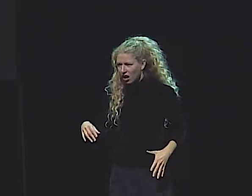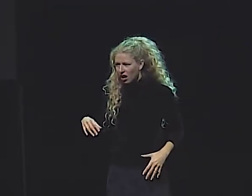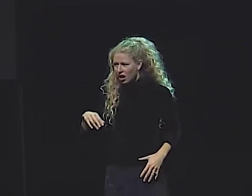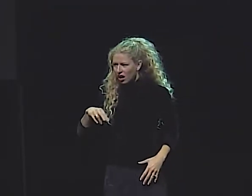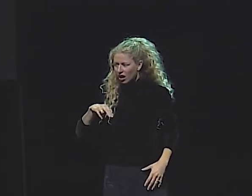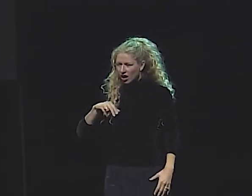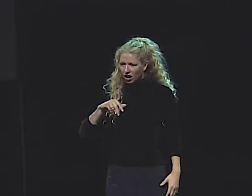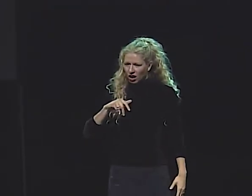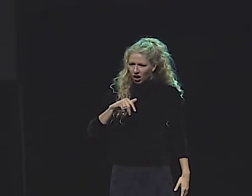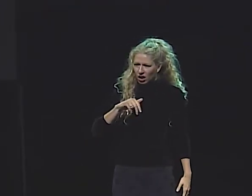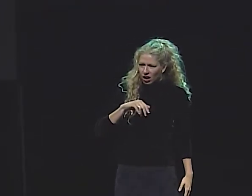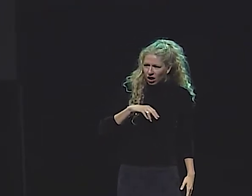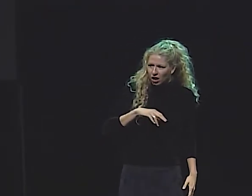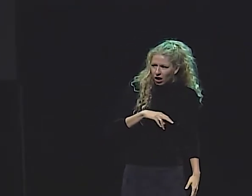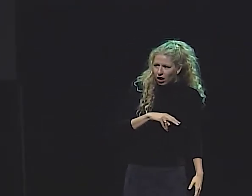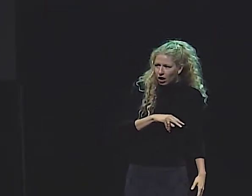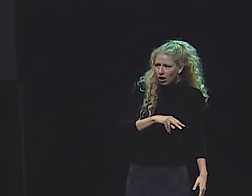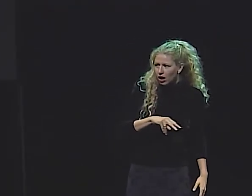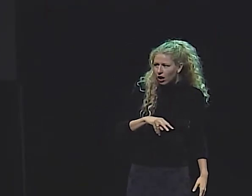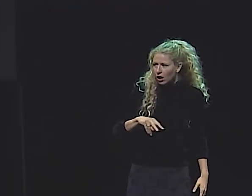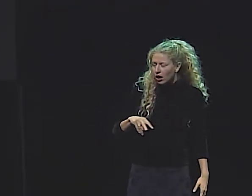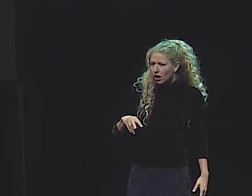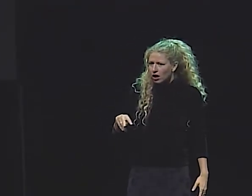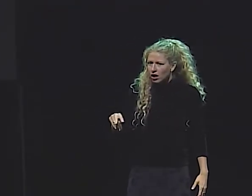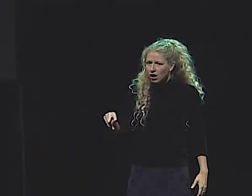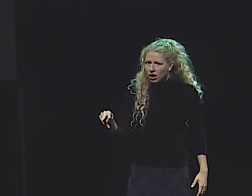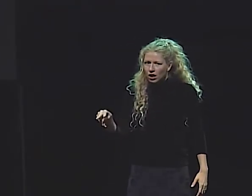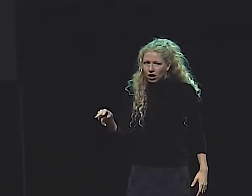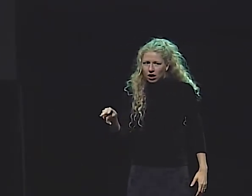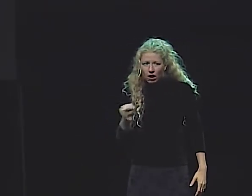FOOD SPREAD EVERYWHERE, KNOCKED ALL ASUNDER.